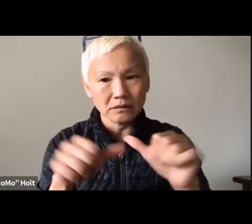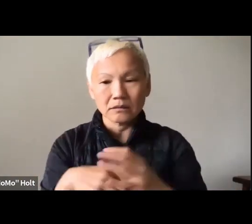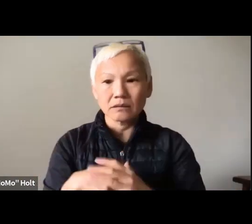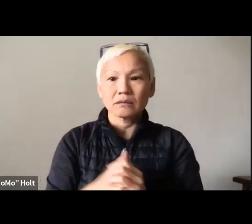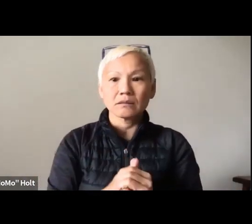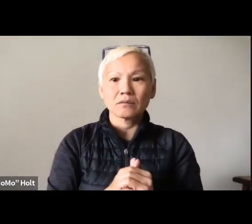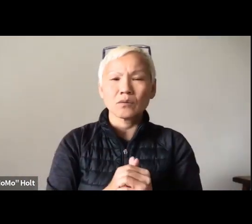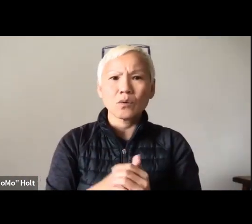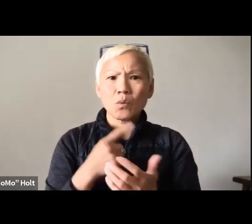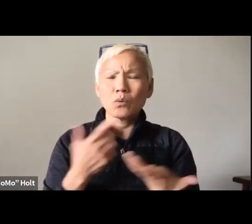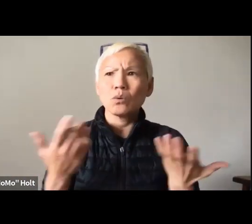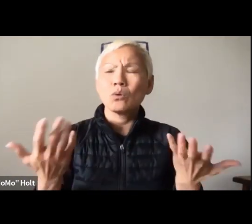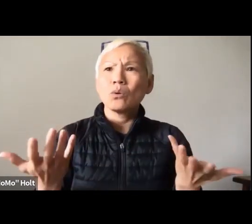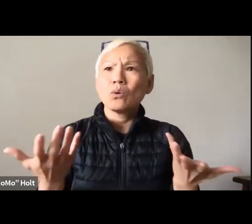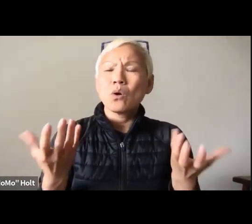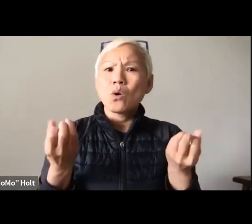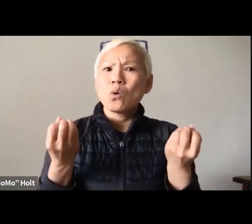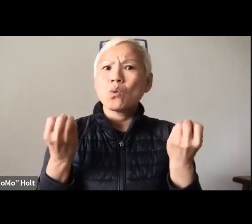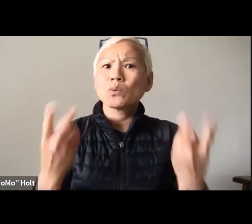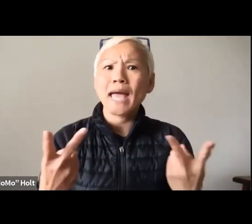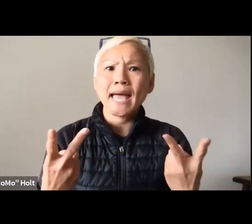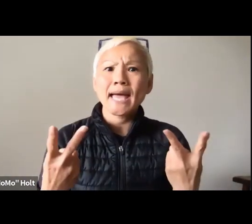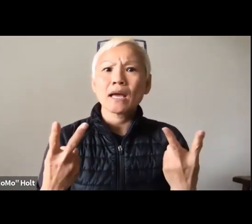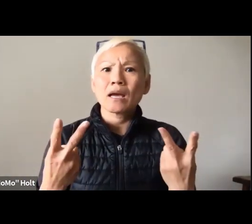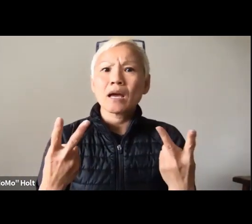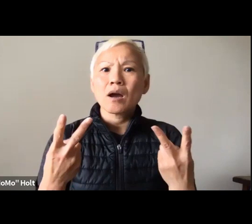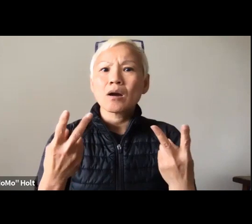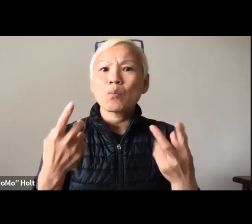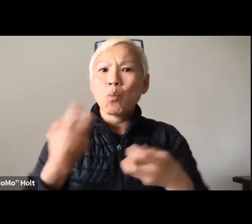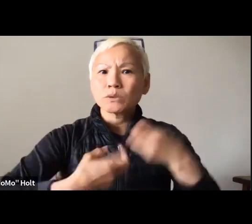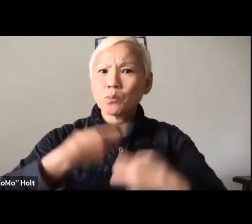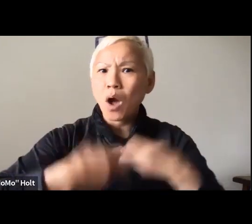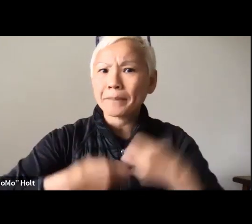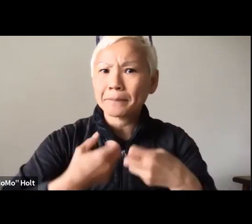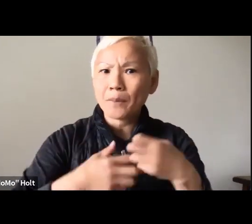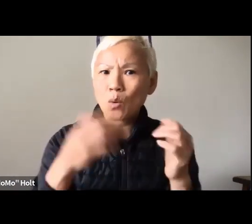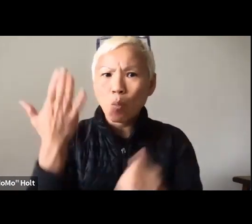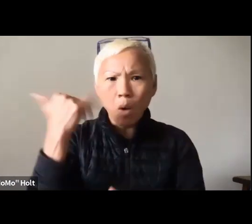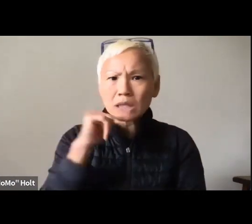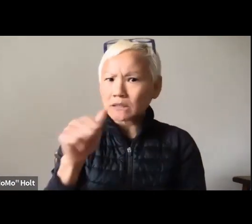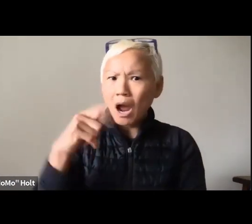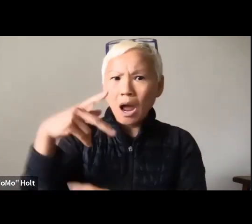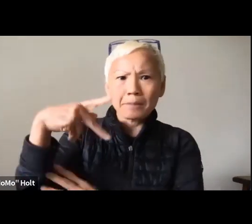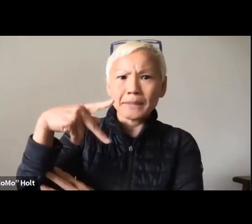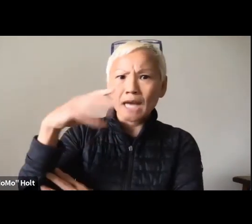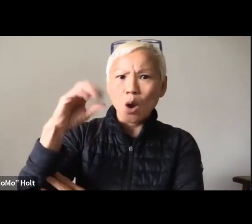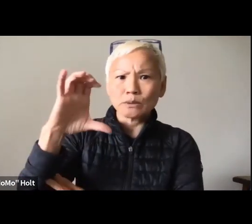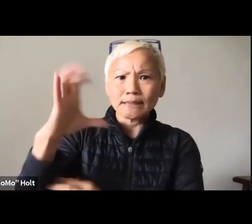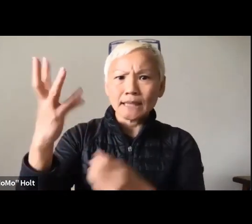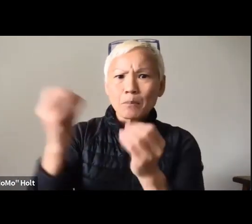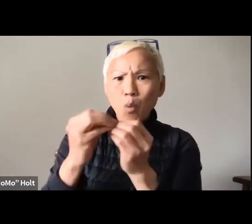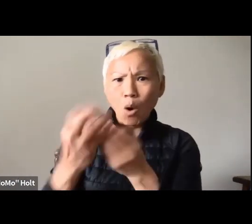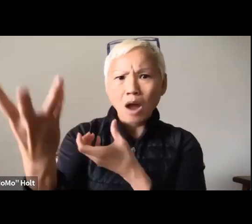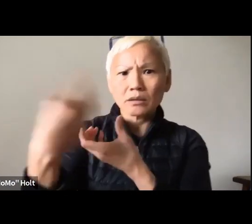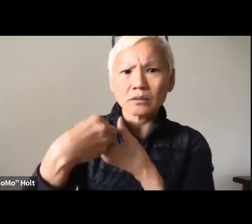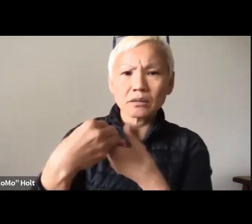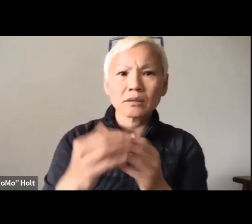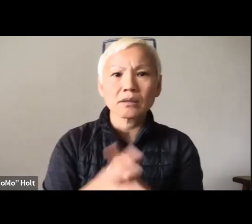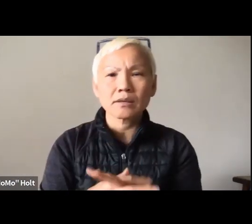It's slow, but we are on a steady march forward. So we see, okay, what's the problem